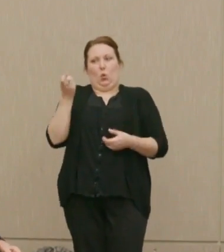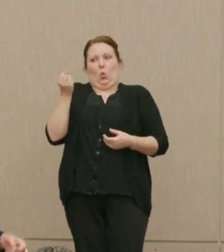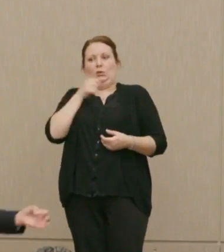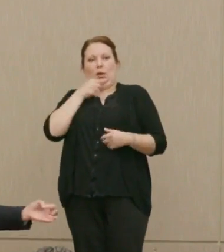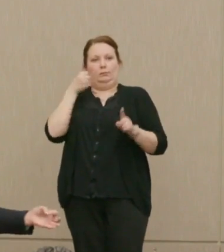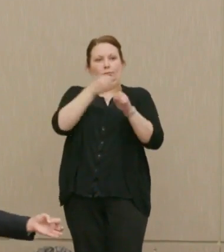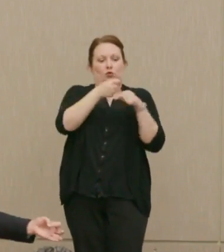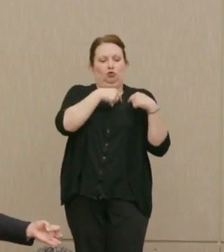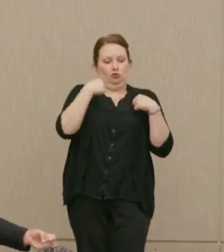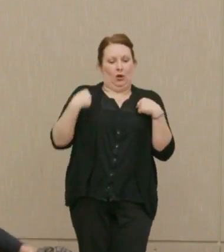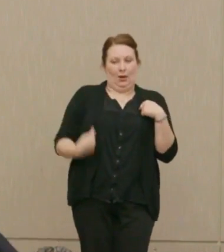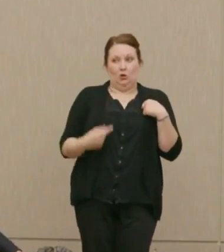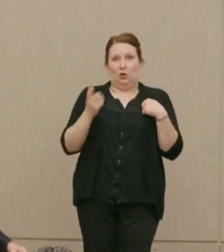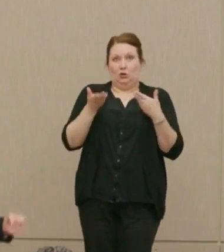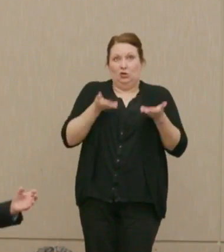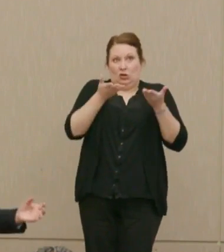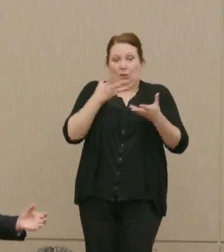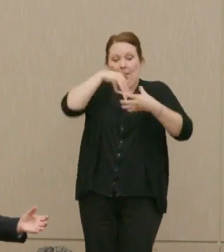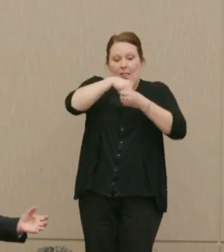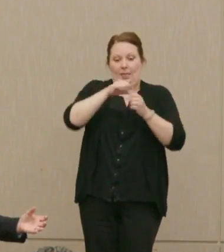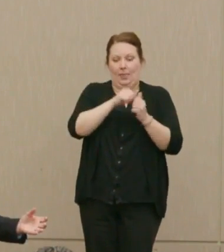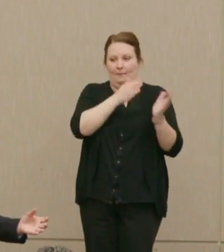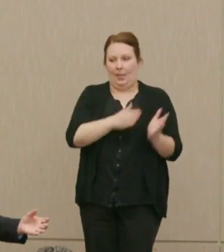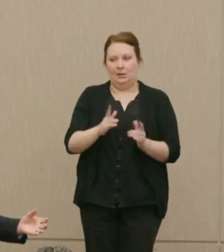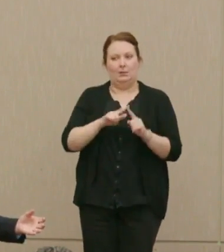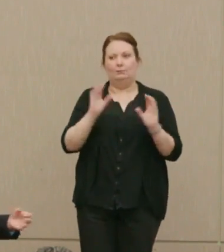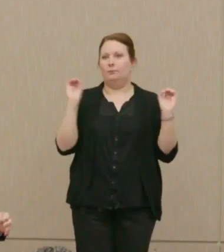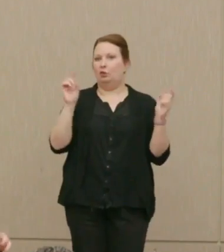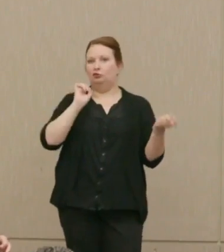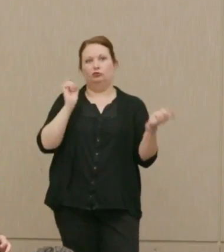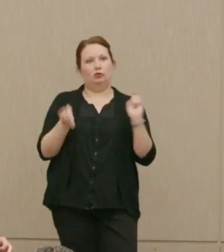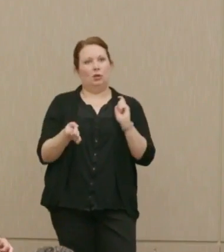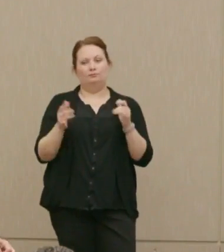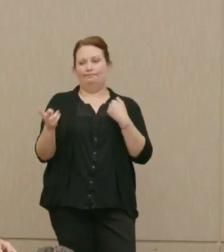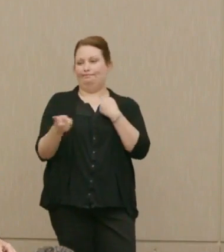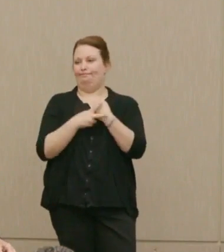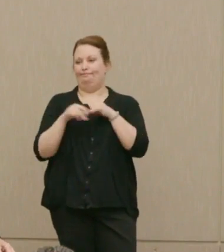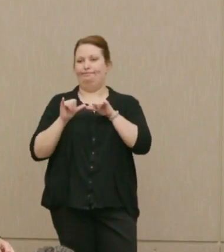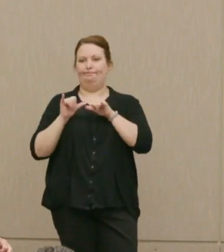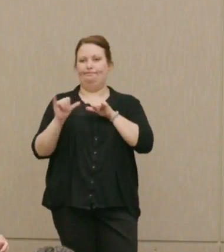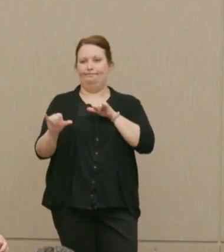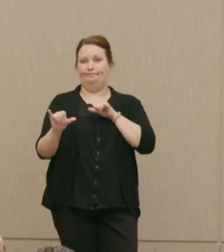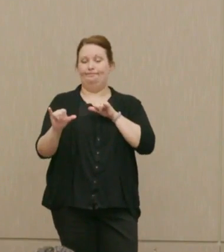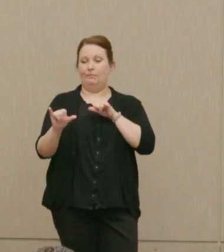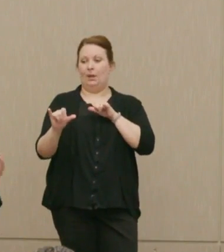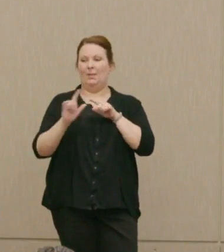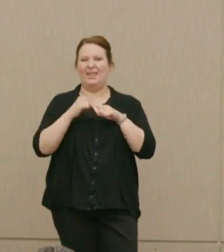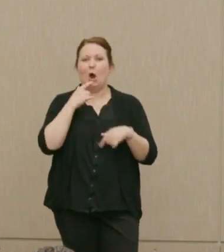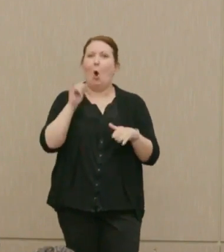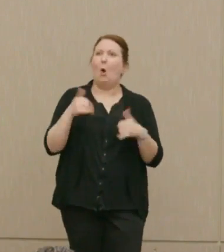into the plan, and it hadn't changed. Obviously they were doing it in '68. Now they said it would be a good idea.